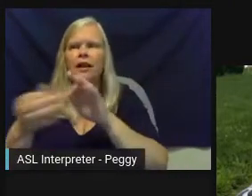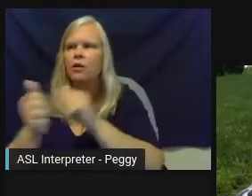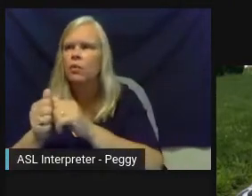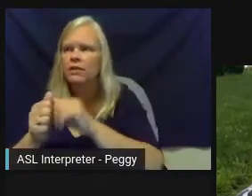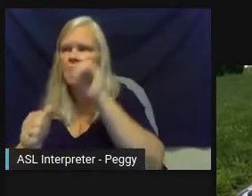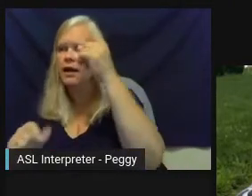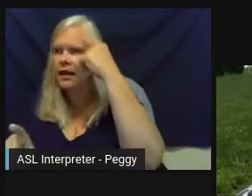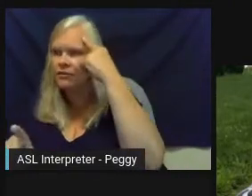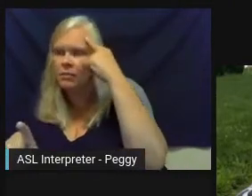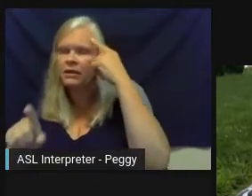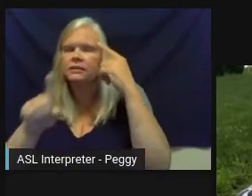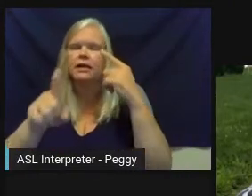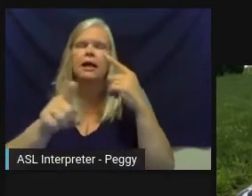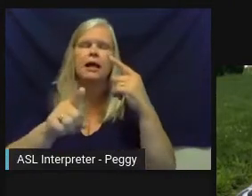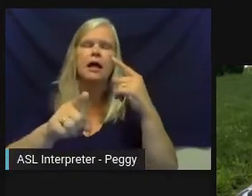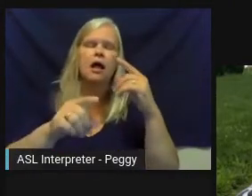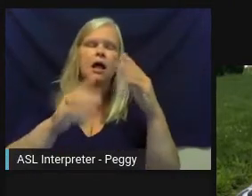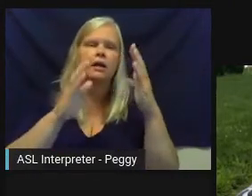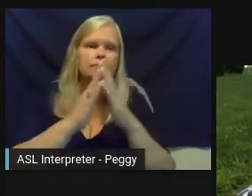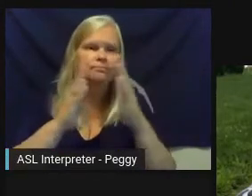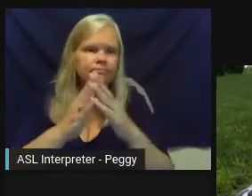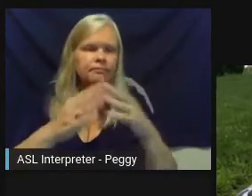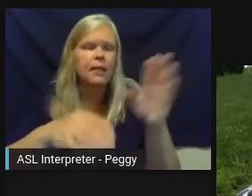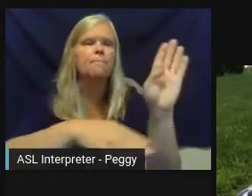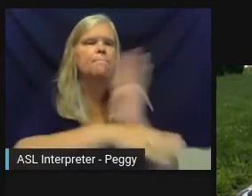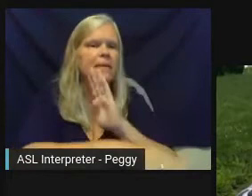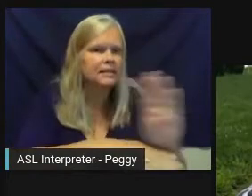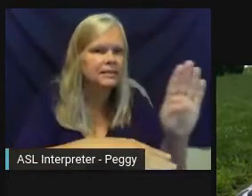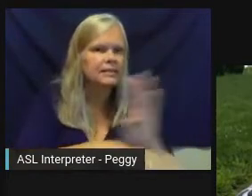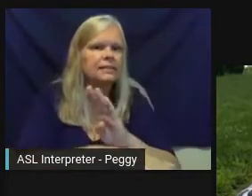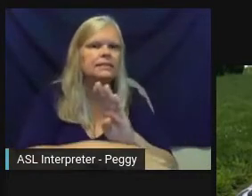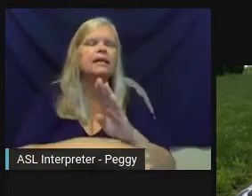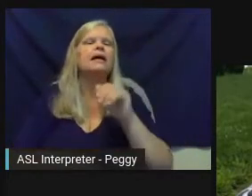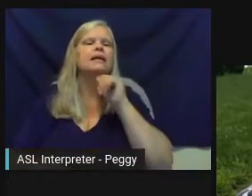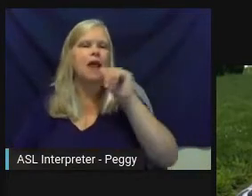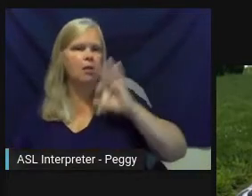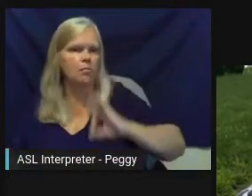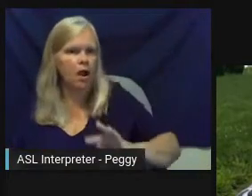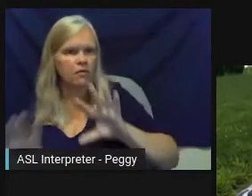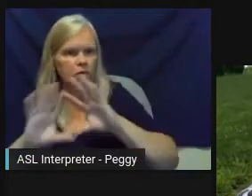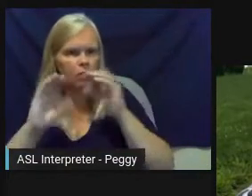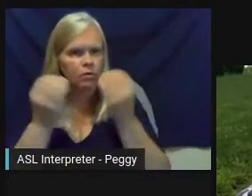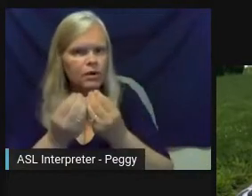businesses with artists to advance their work and advance their goals.